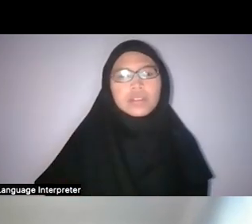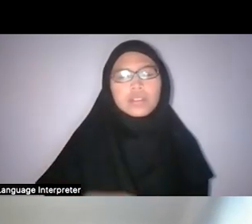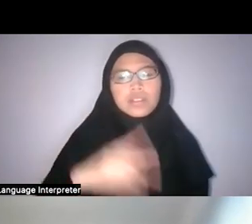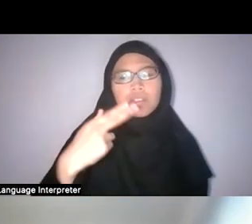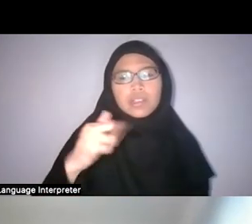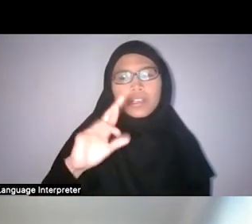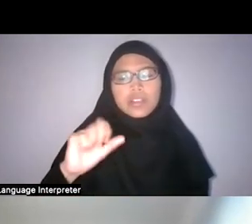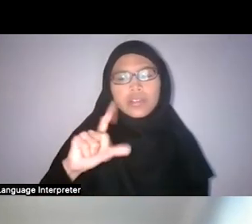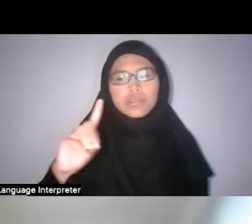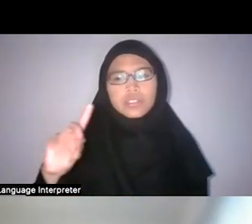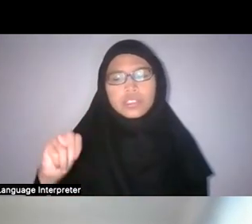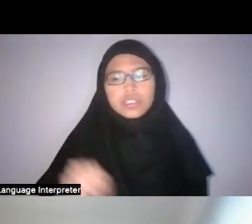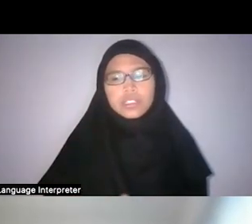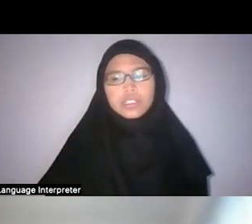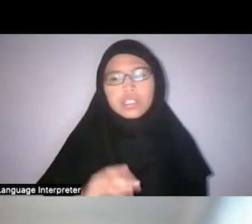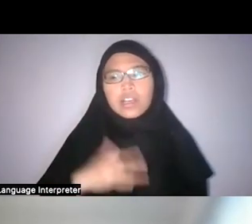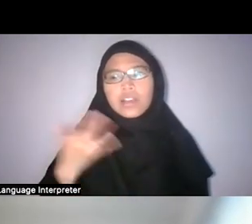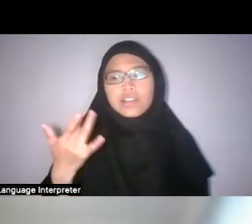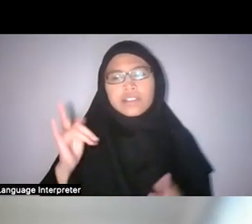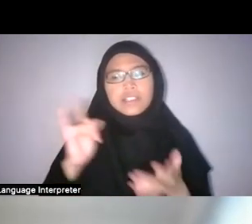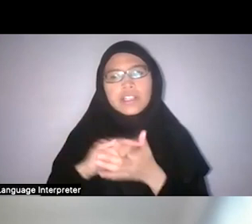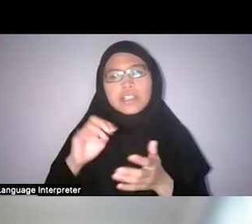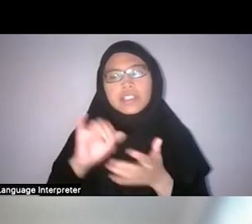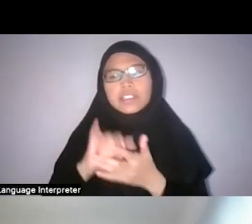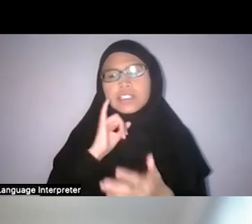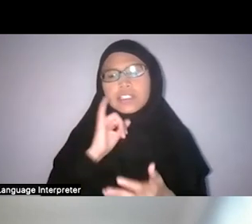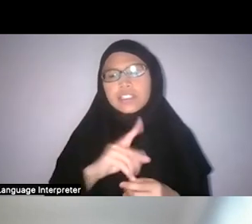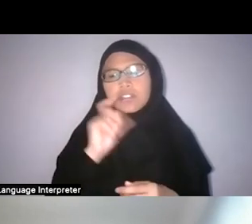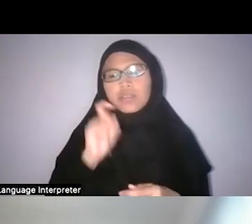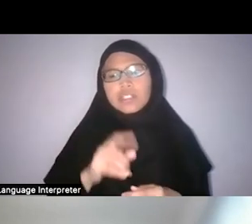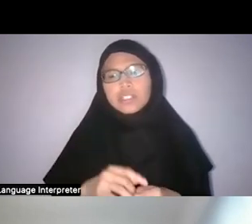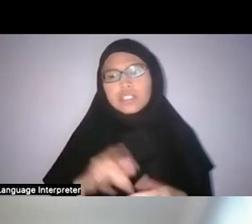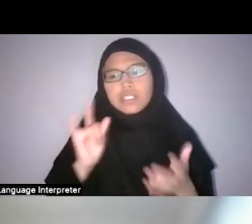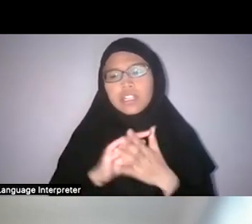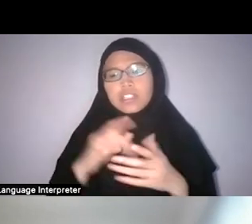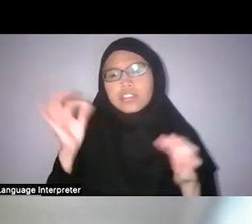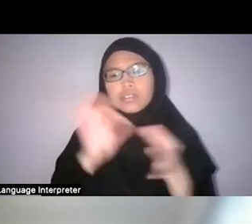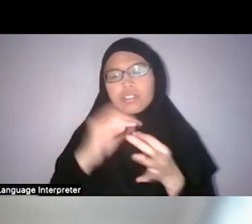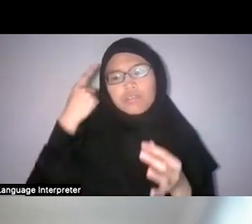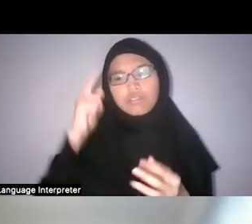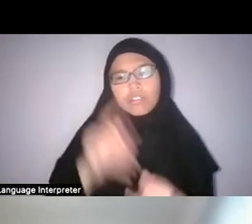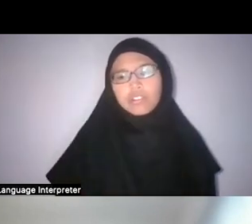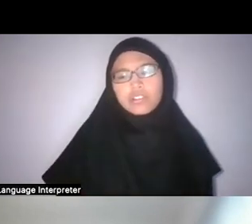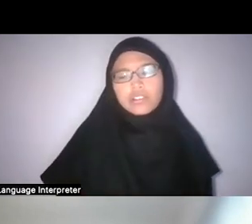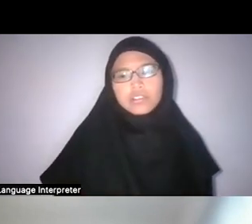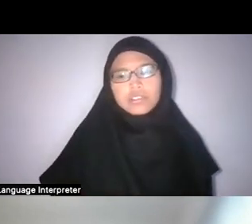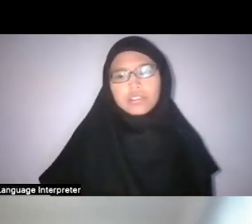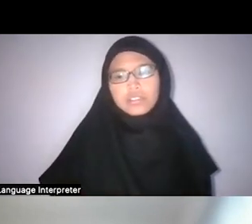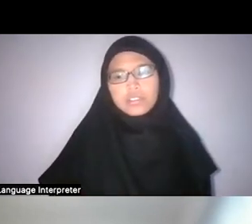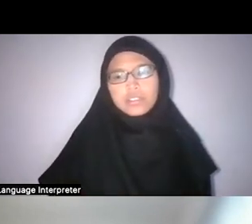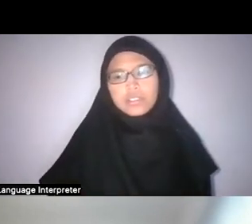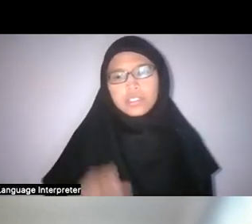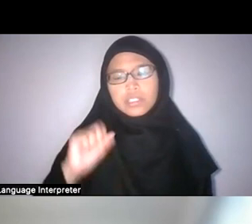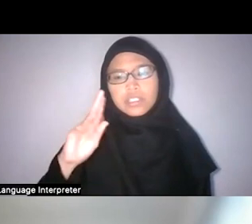Khairulddin: I feel like this is a question best suited for… Shout-out to Alfian—